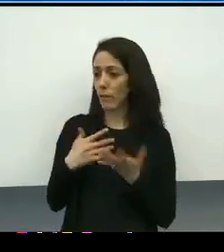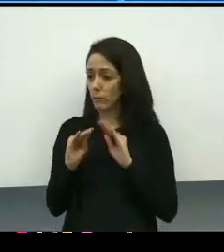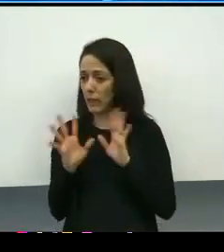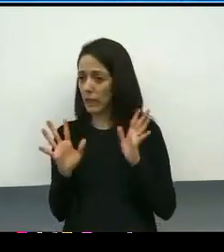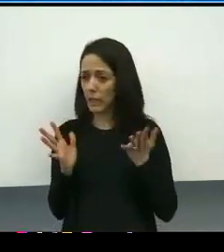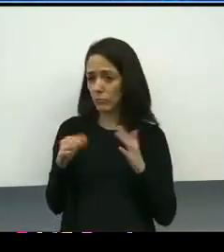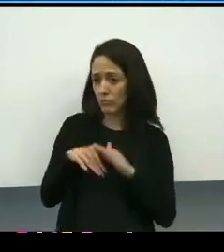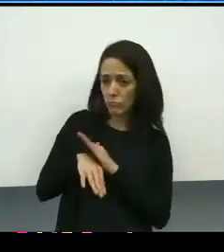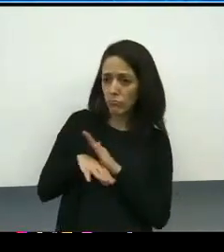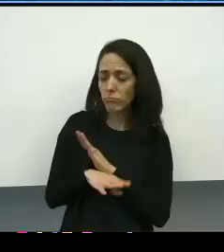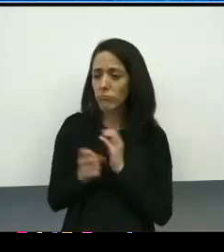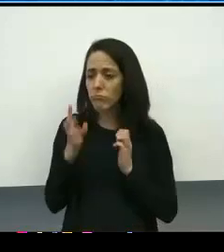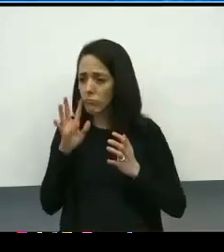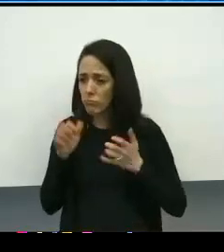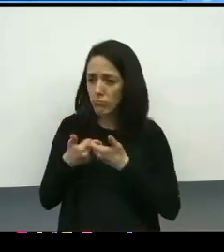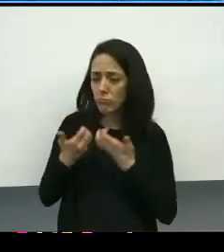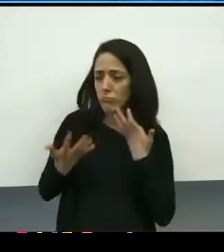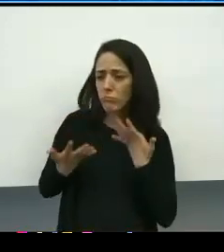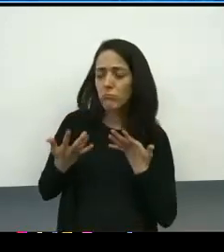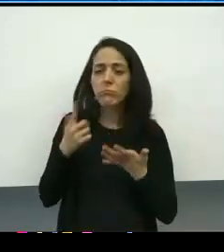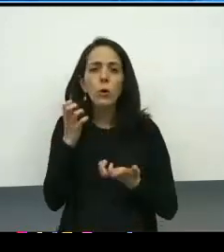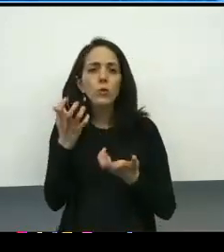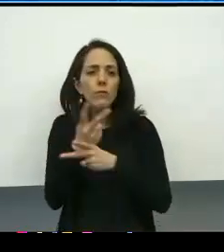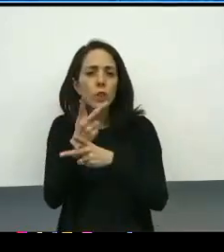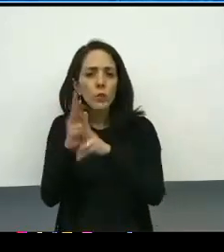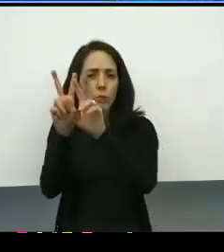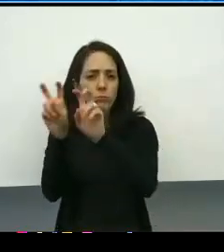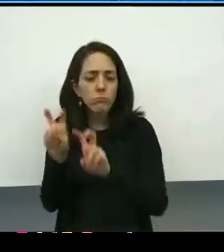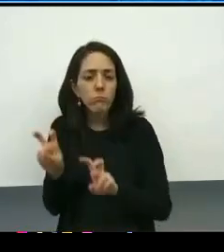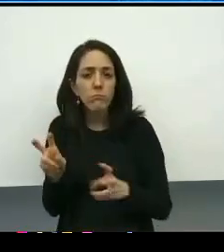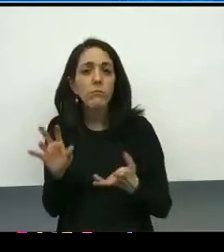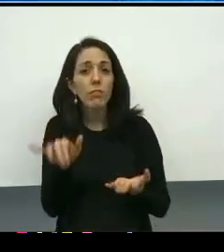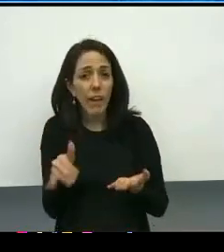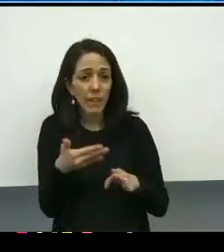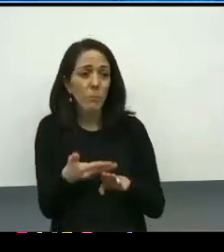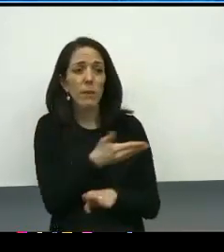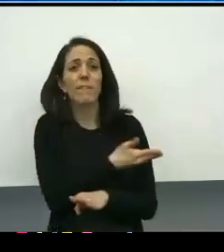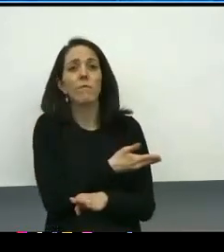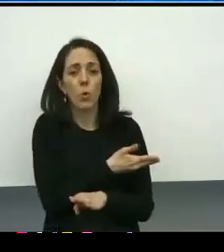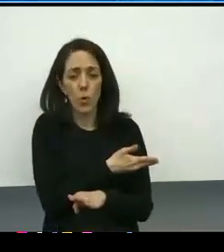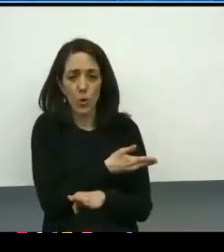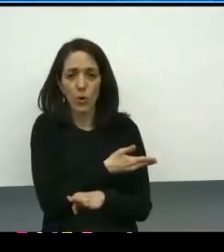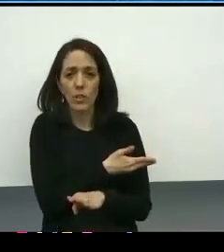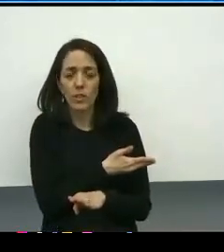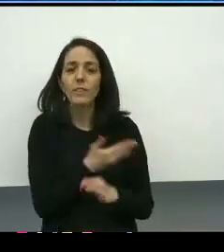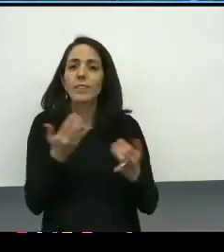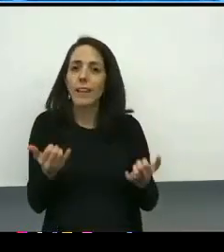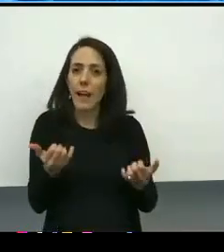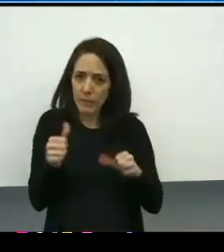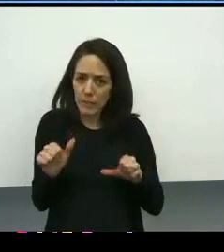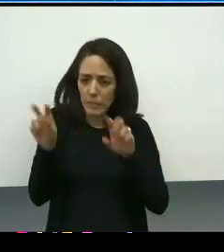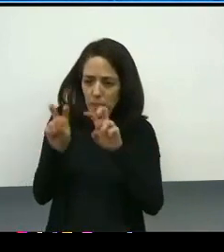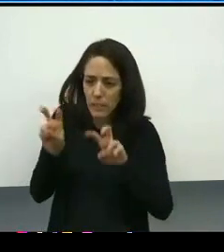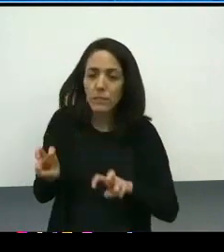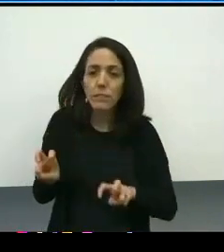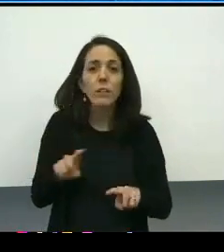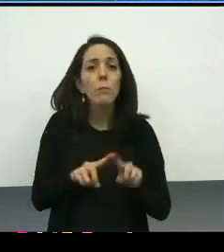and the implementation committee, and as has been stated in the prior presentation, you can go onto the internet